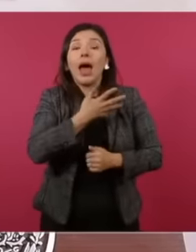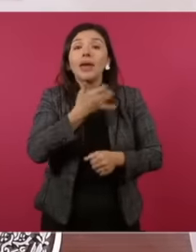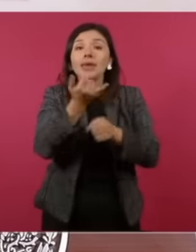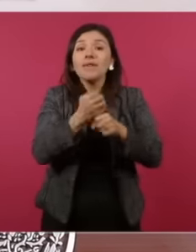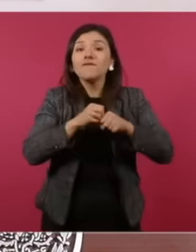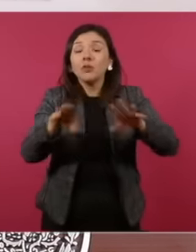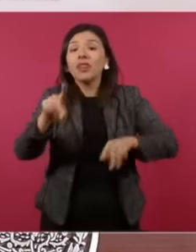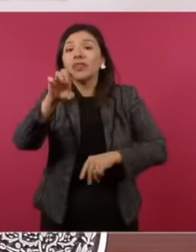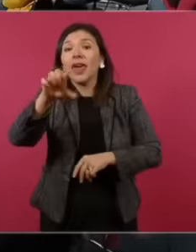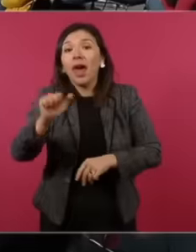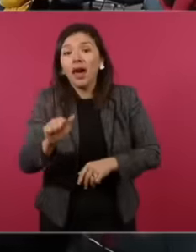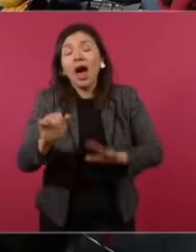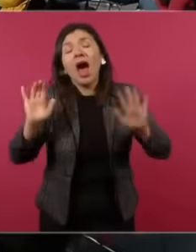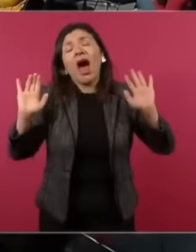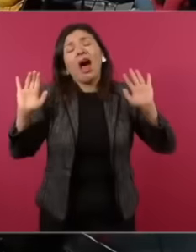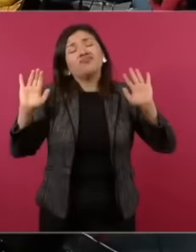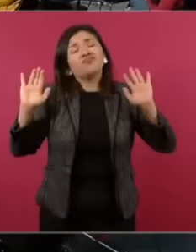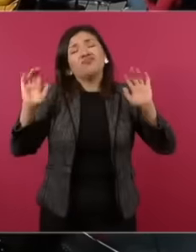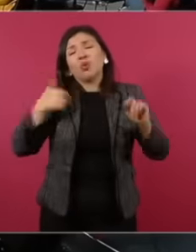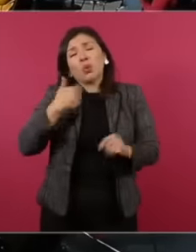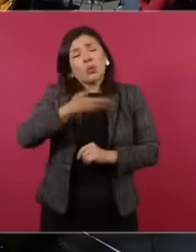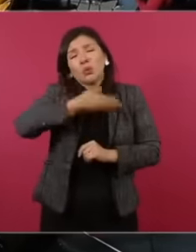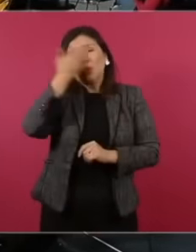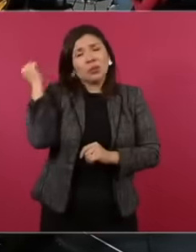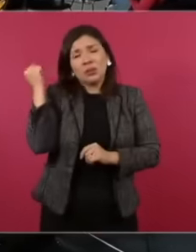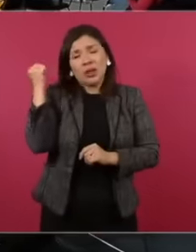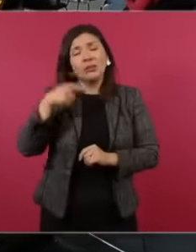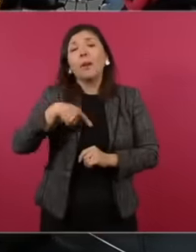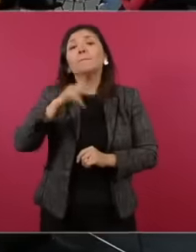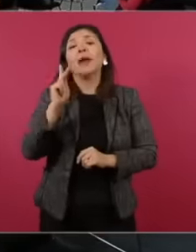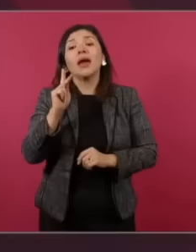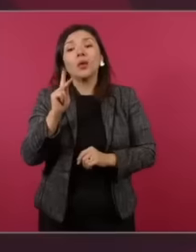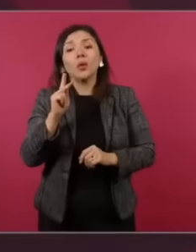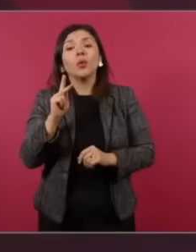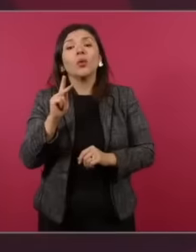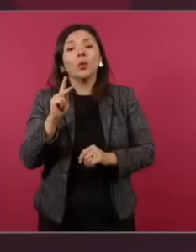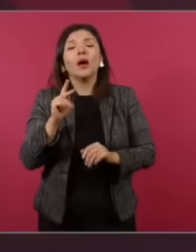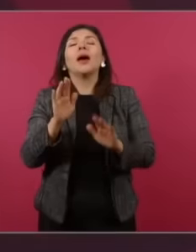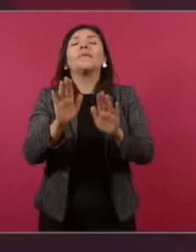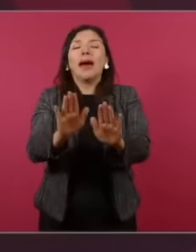I don't know but the case is what but the case is that she had you had an opinion now